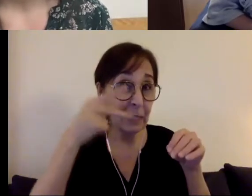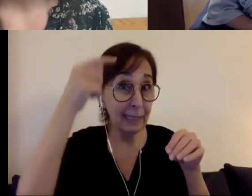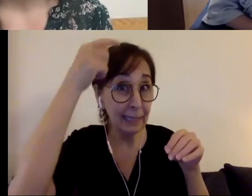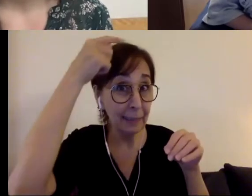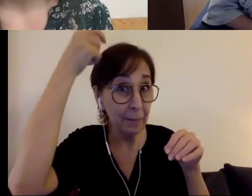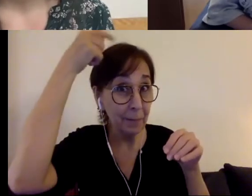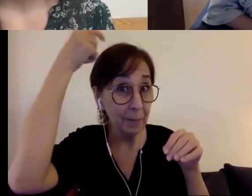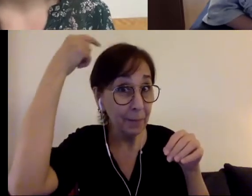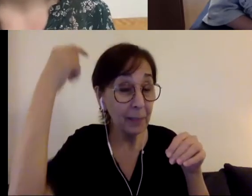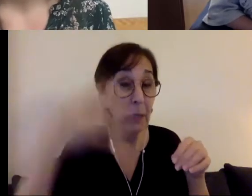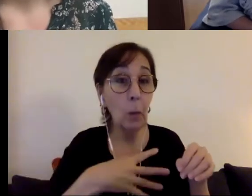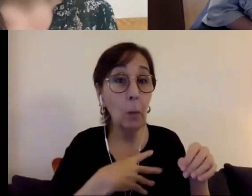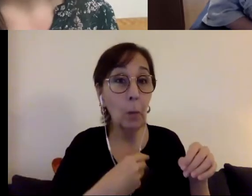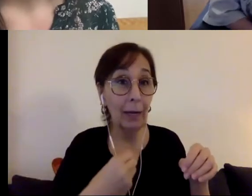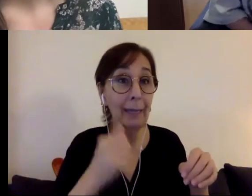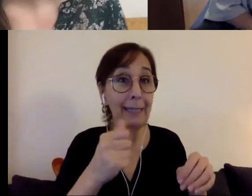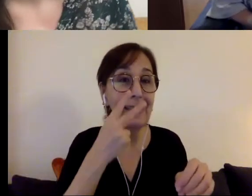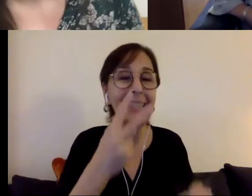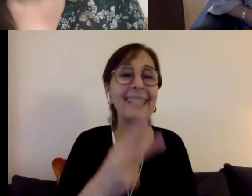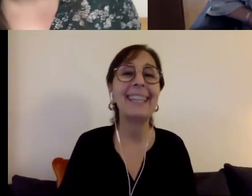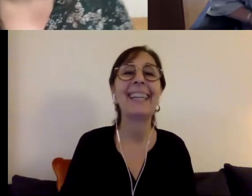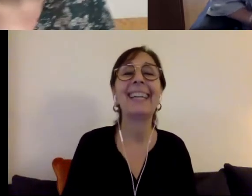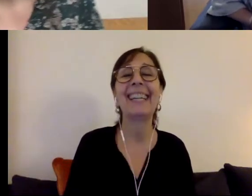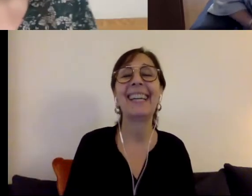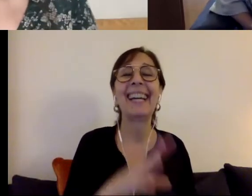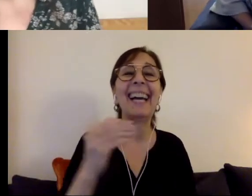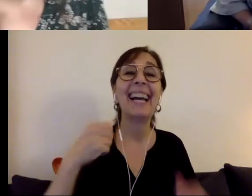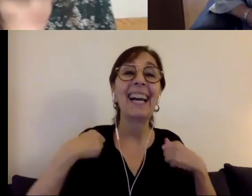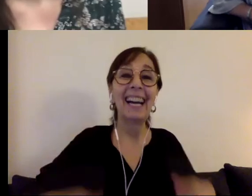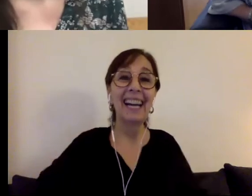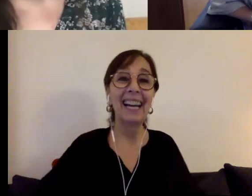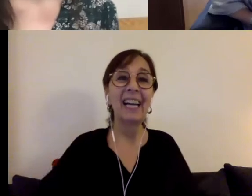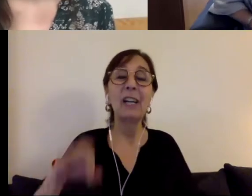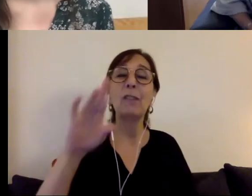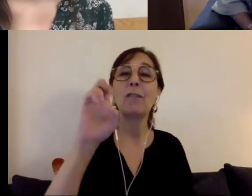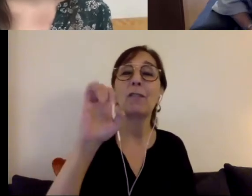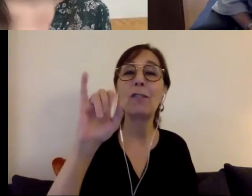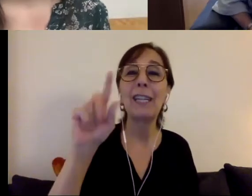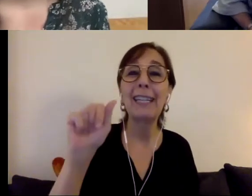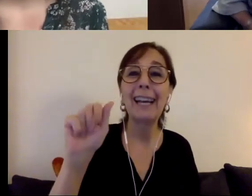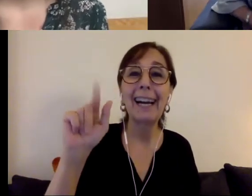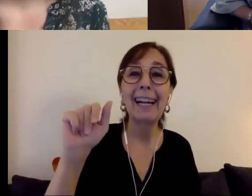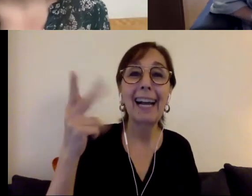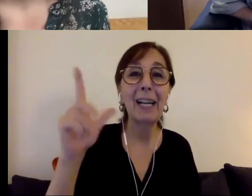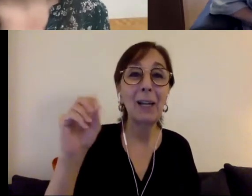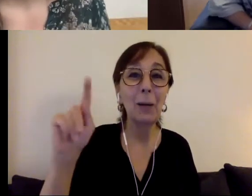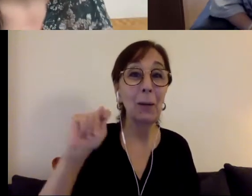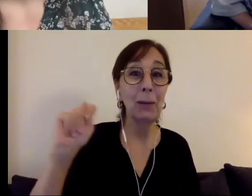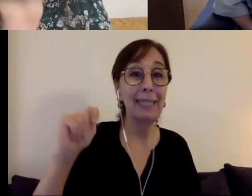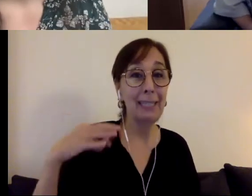you can see in it and I'm wearing a free two color t-shirt this was her birthday